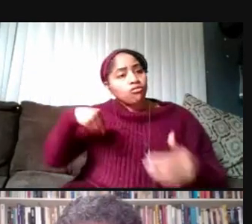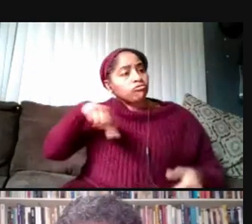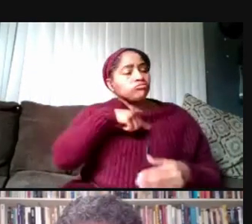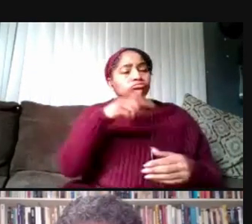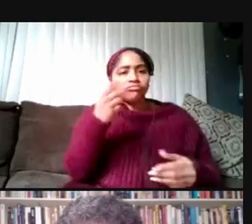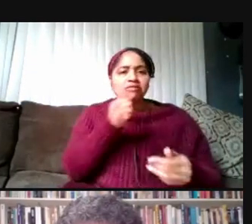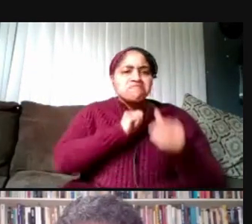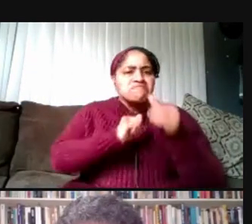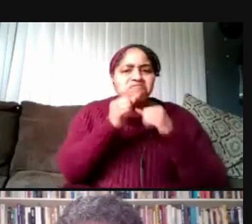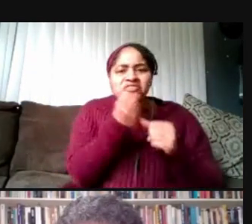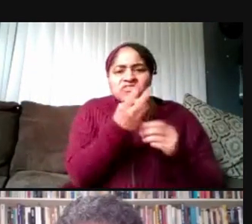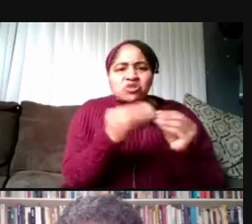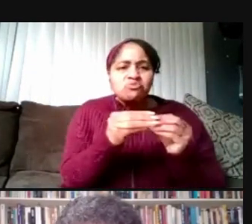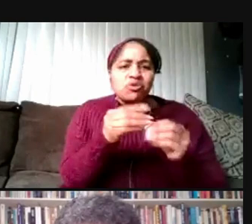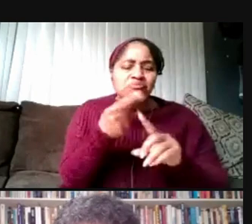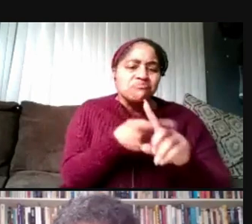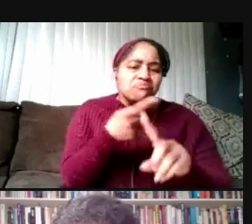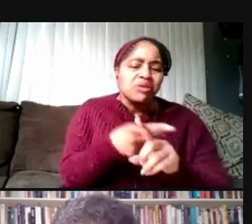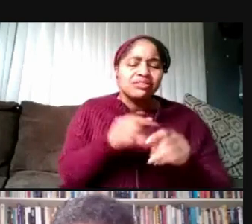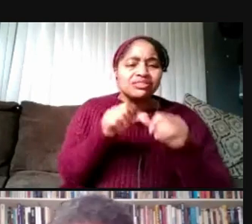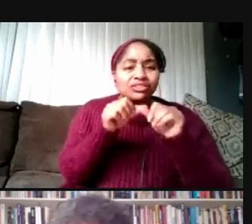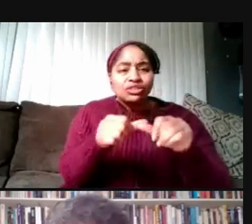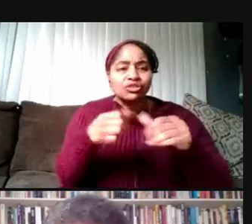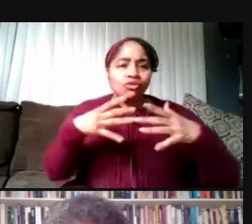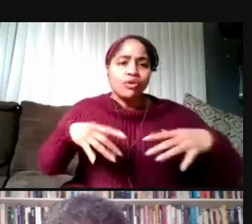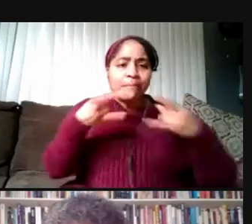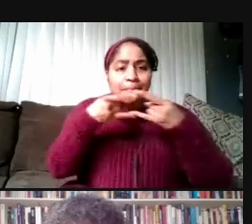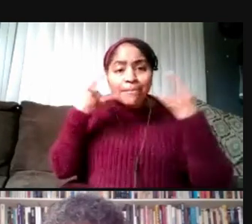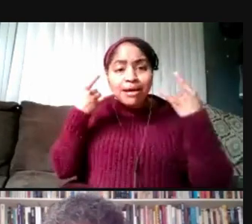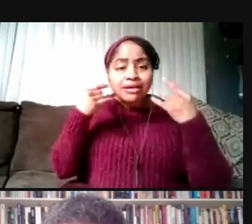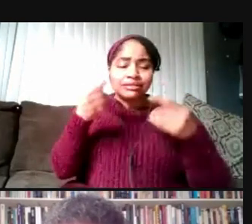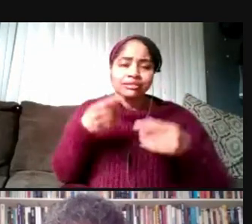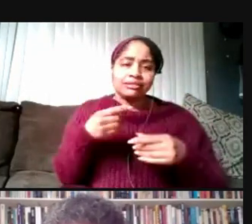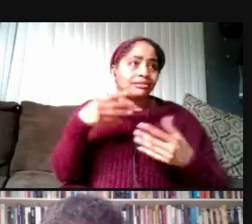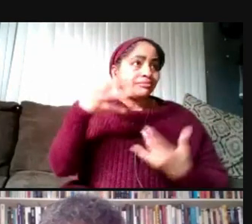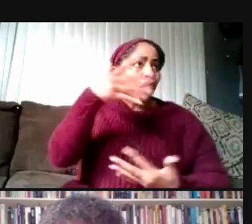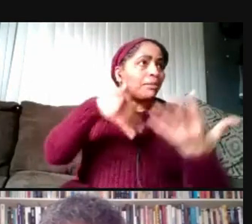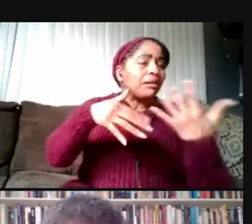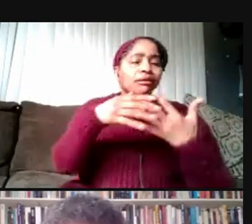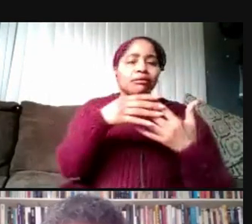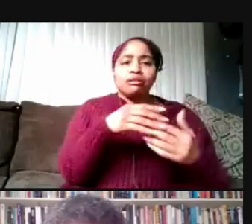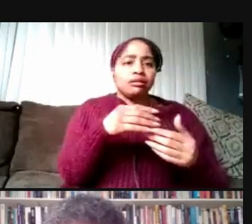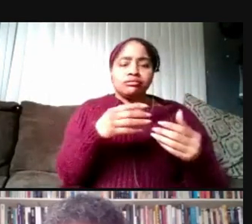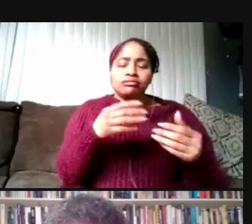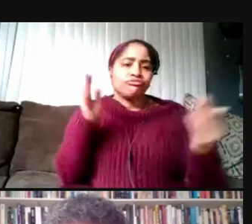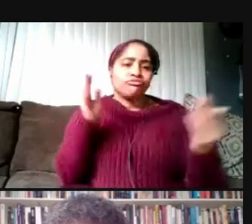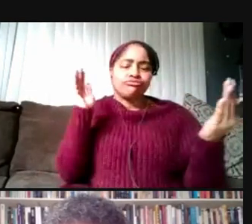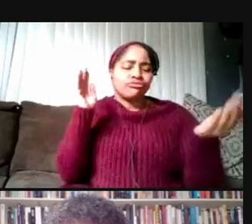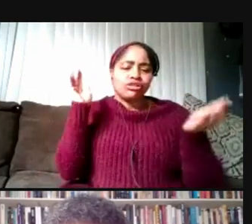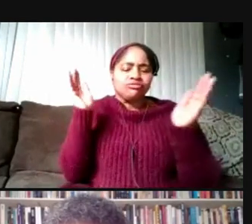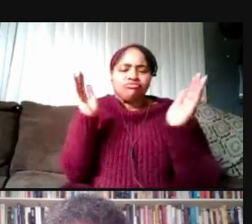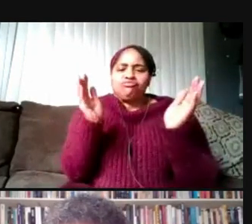keep wearing those masks in public, maintain distance, avoid crowds, instead gathering small numbers, gather outside.